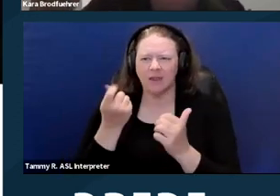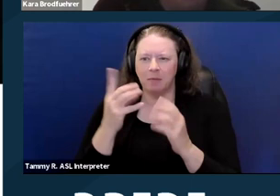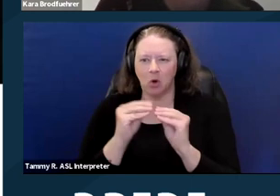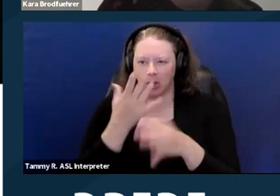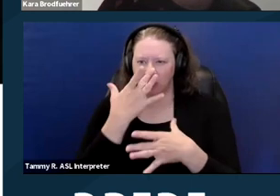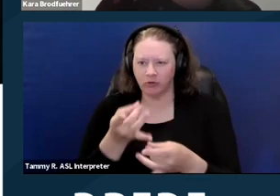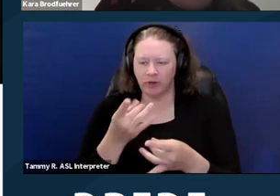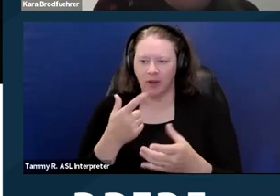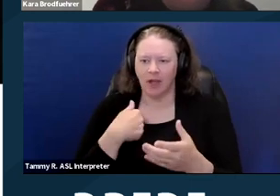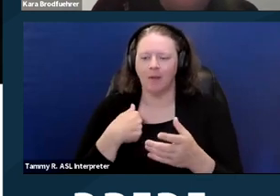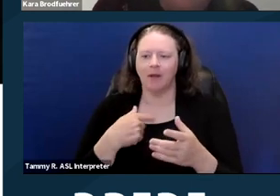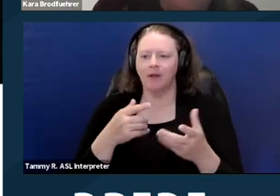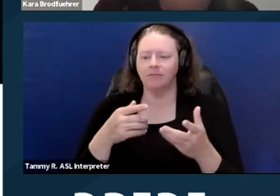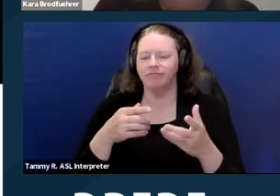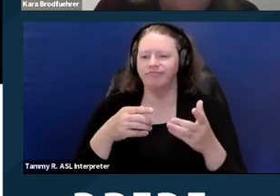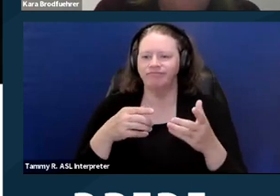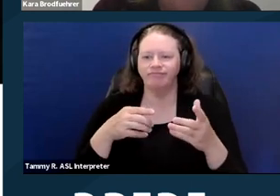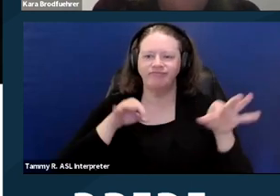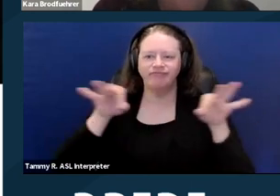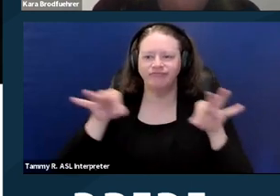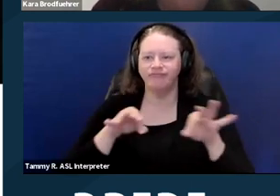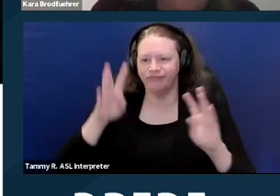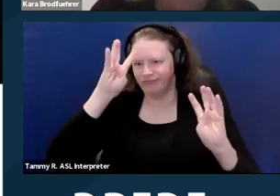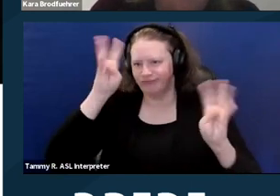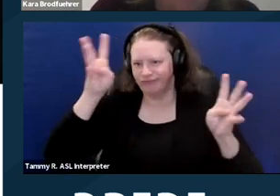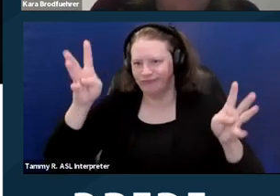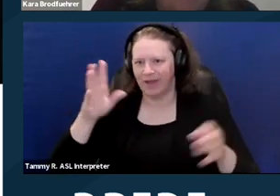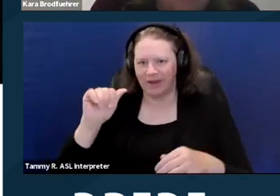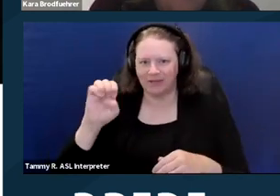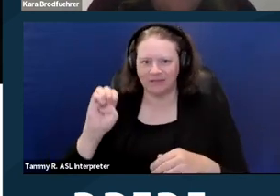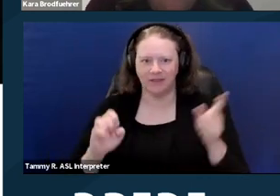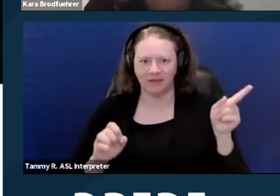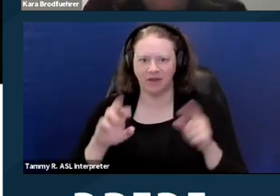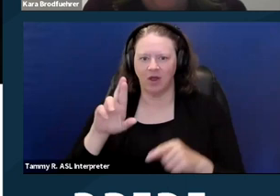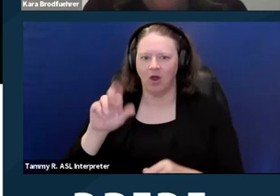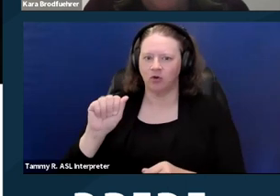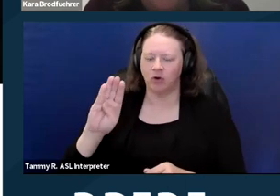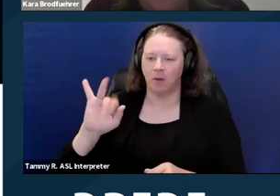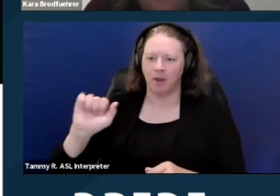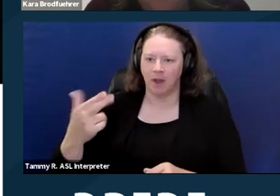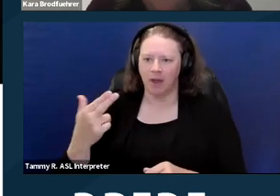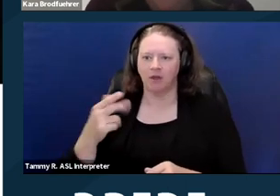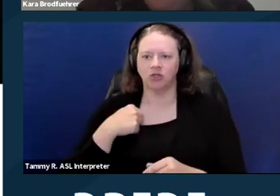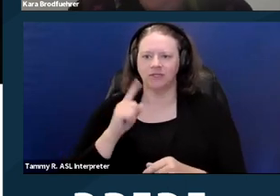I'm gonna go through a hypothetical. So this is Rabiah. She's a single parent of two small kids